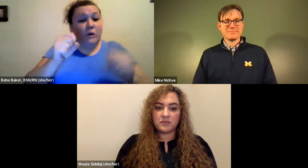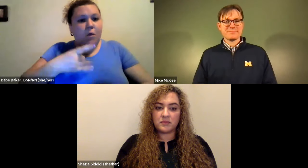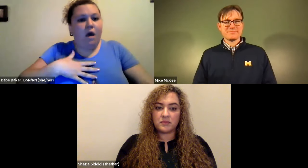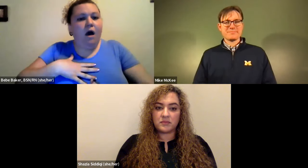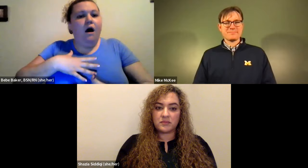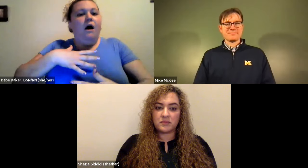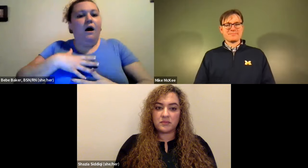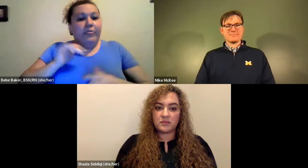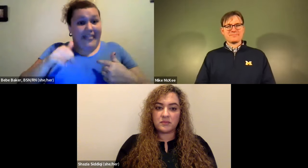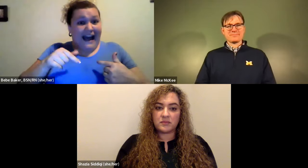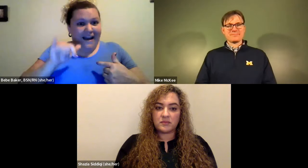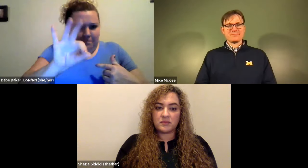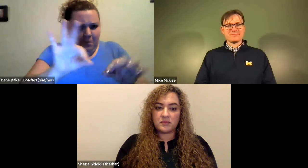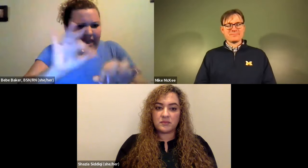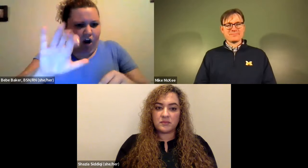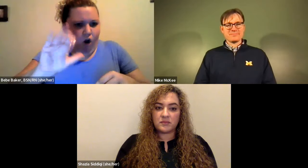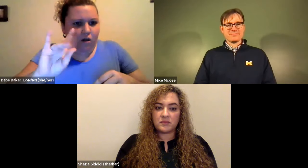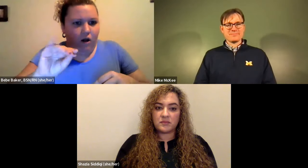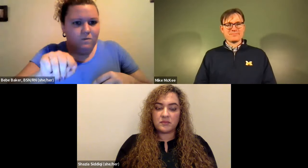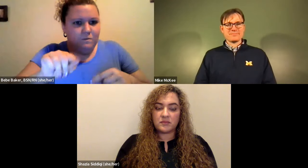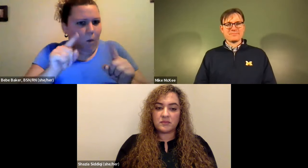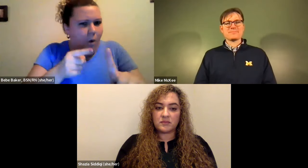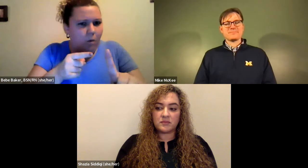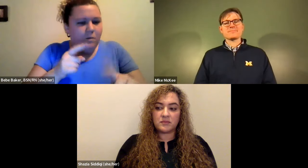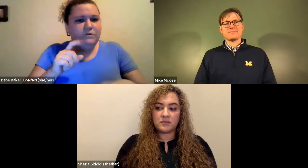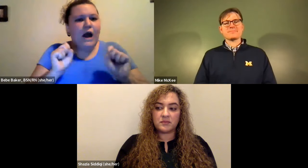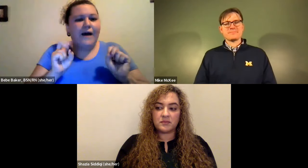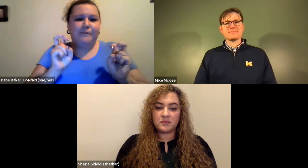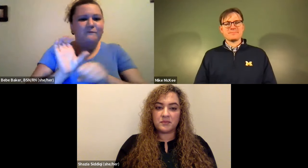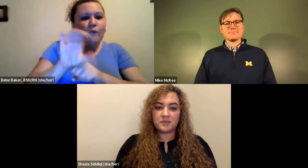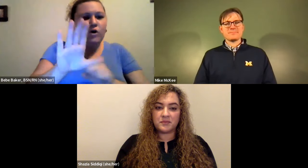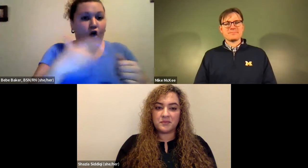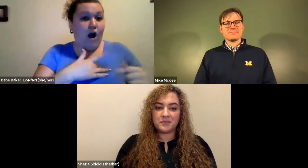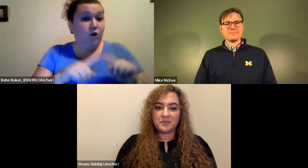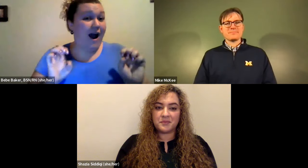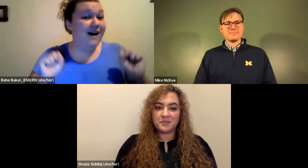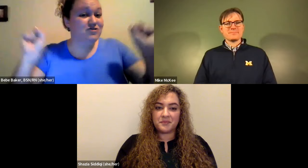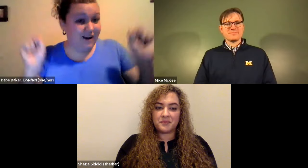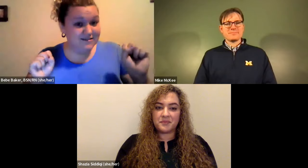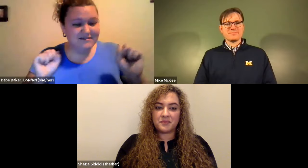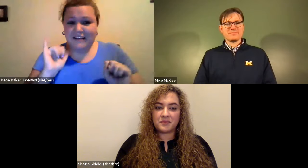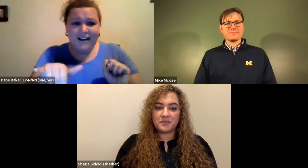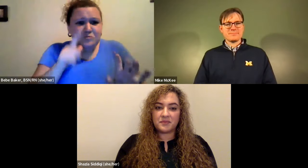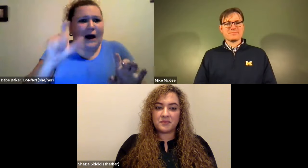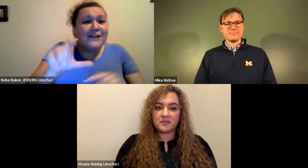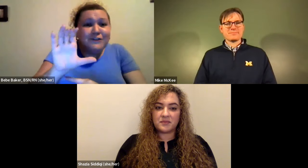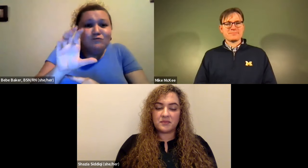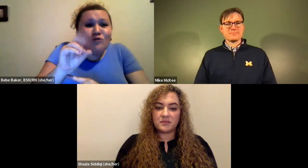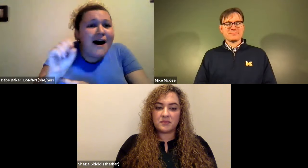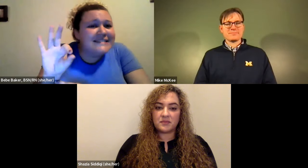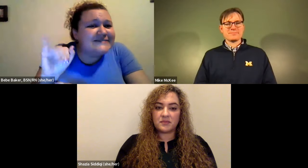Cristine Saunders: Just important to be moving just so that you get your heart going a little bit more on your breathing a little bit harder so because you're making your heart.